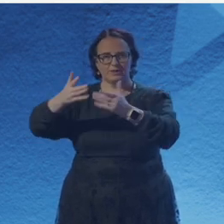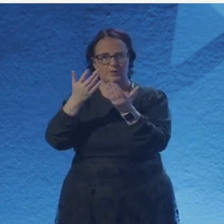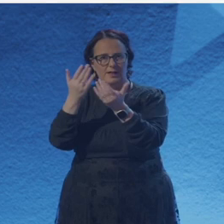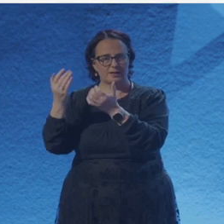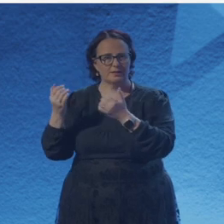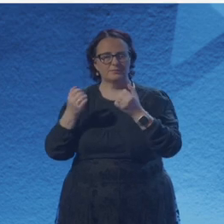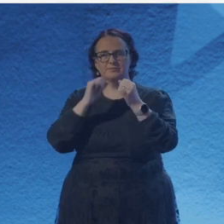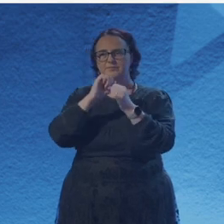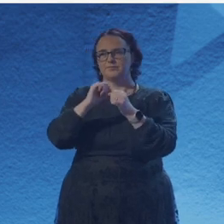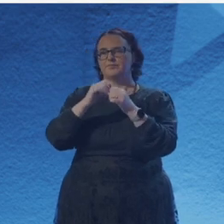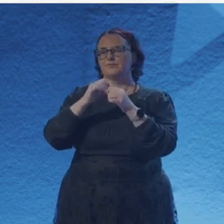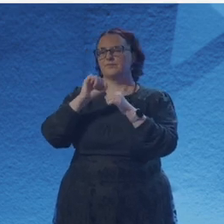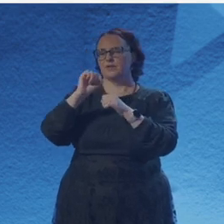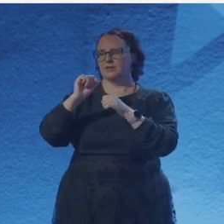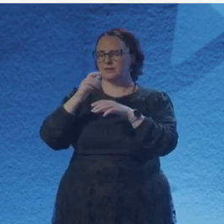It all feels warm and fuzzy